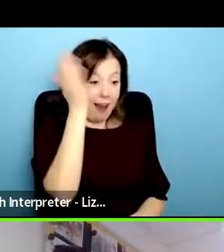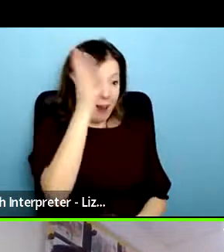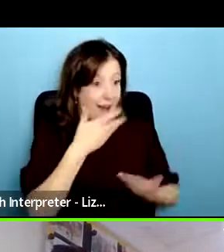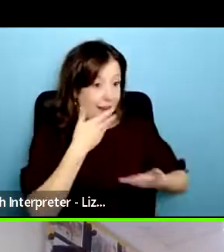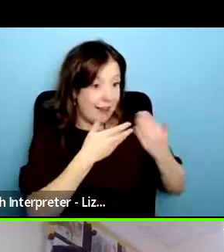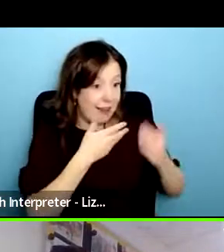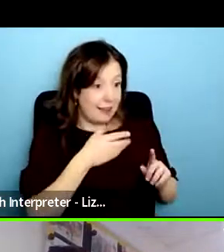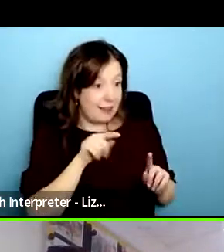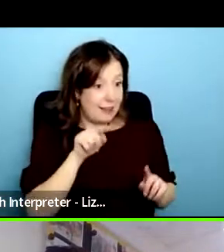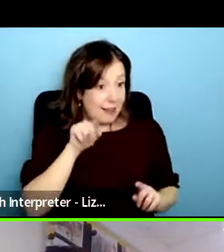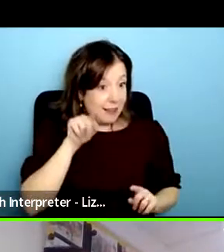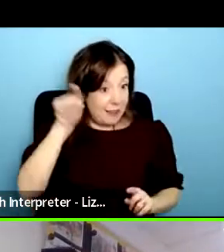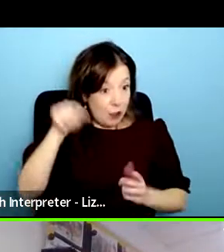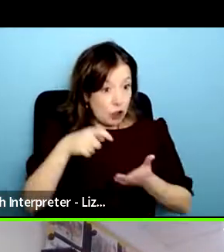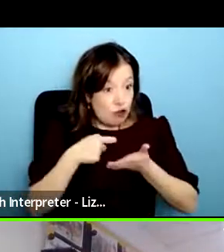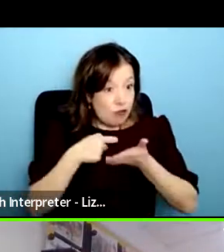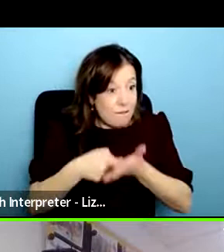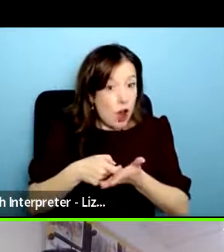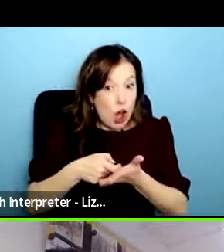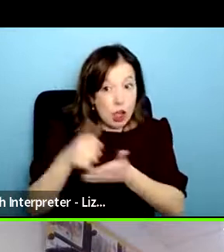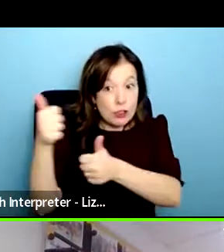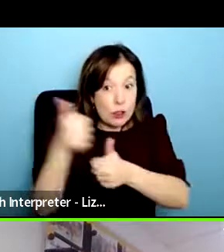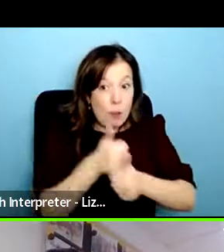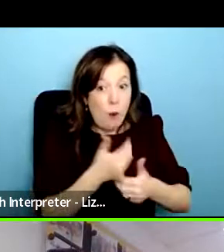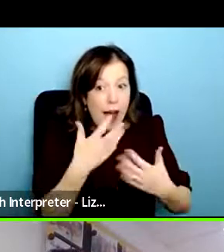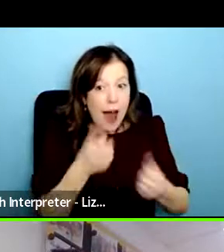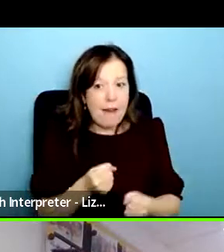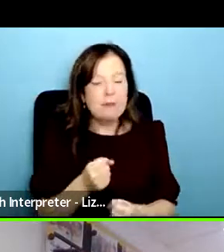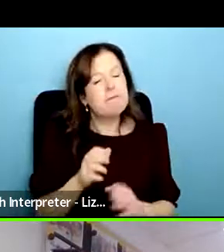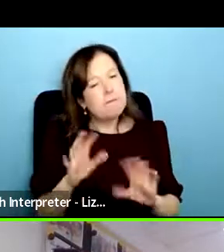when you're referred as i said because of the stigma in the community they wouldn't want to be